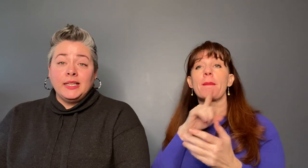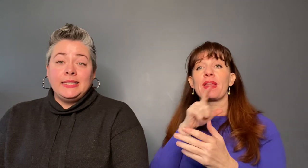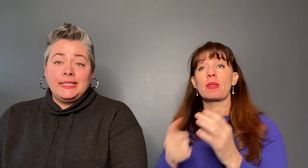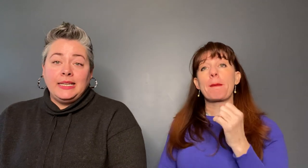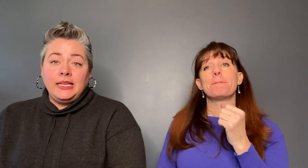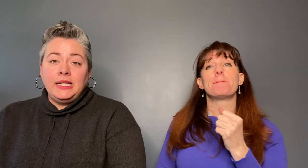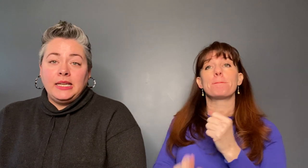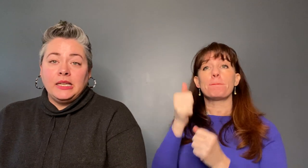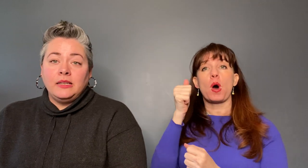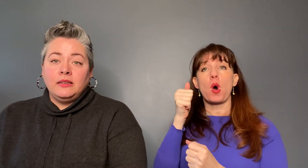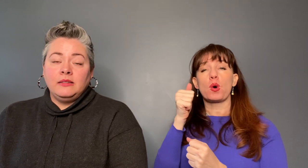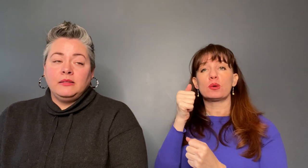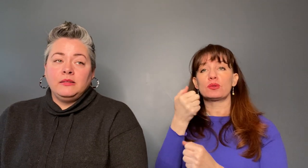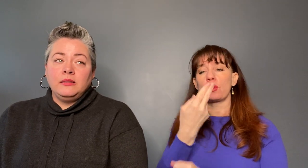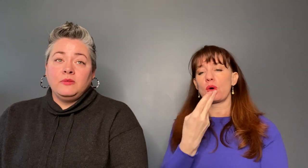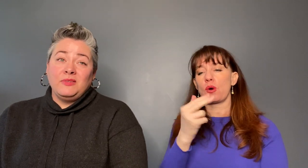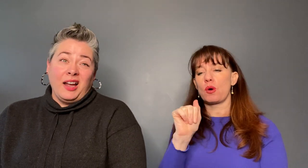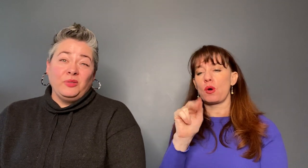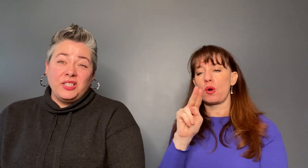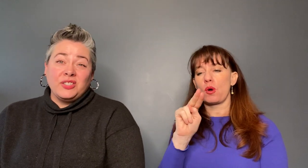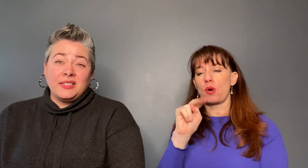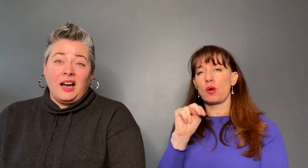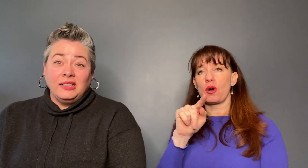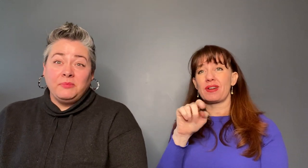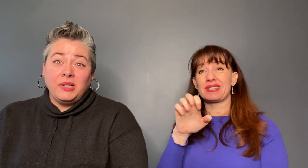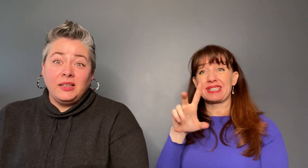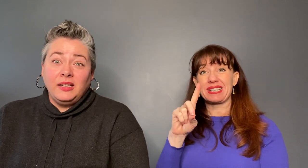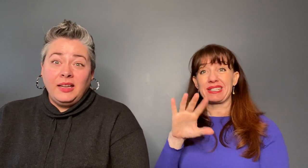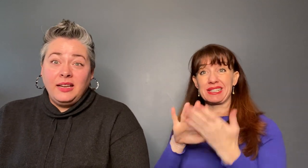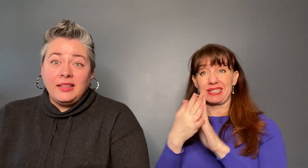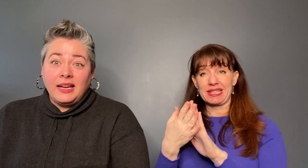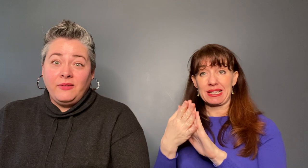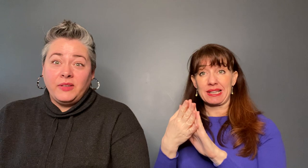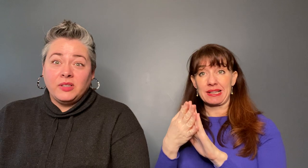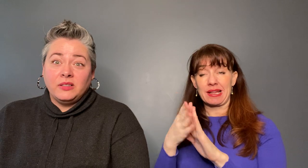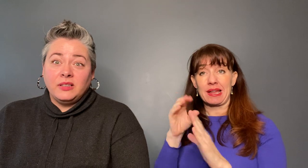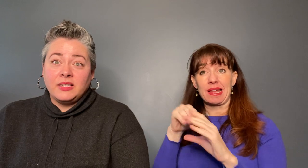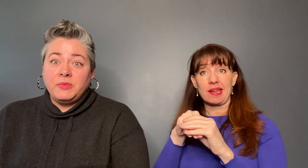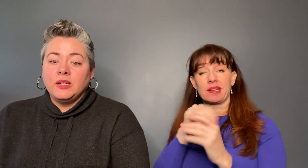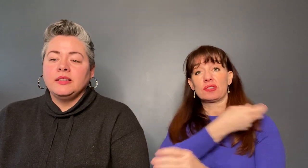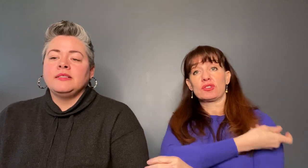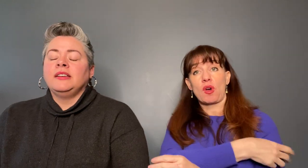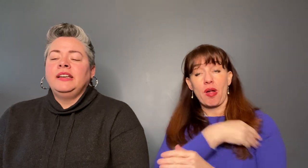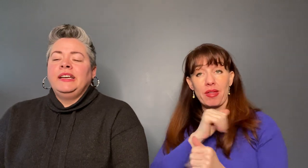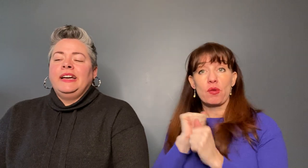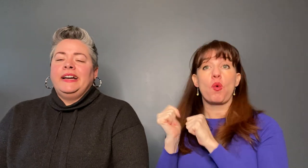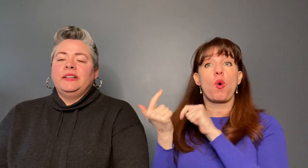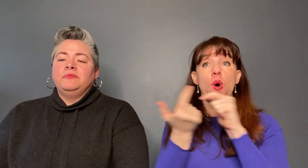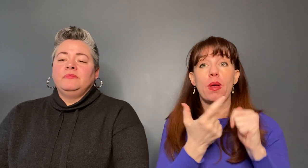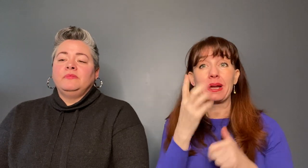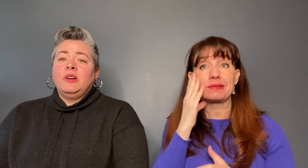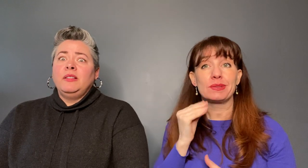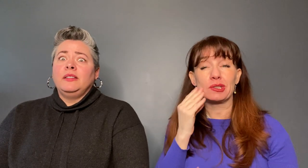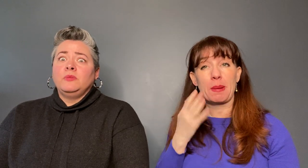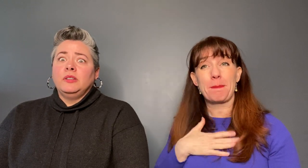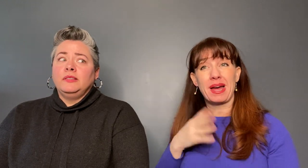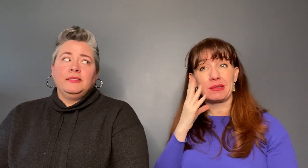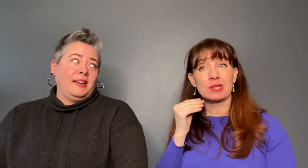be the most haunted city in, not only just Scotland, but anything I've ever experienced probably in the world.